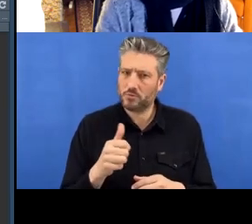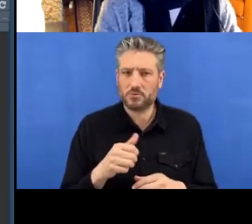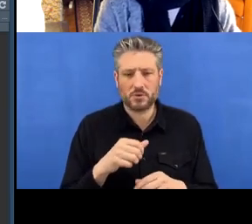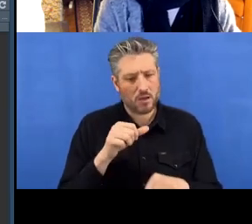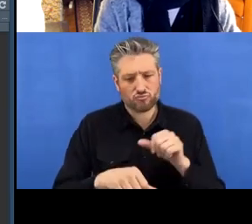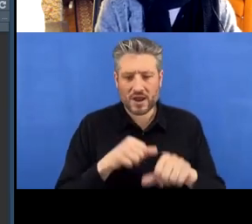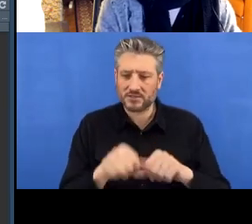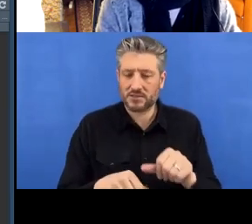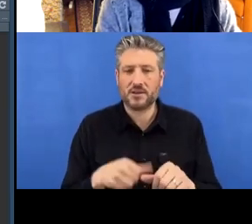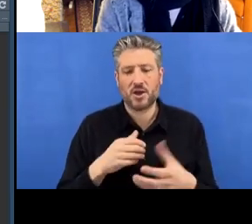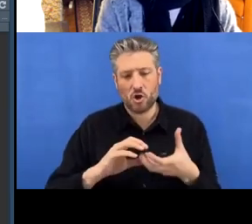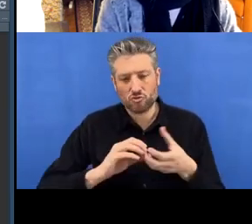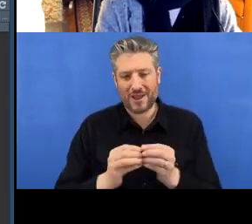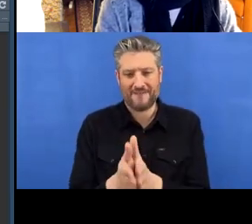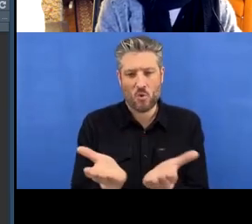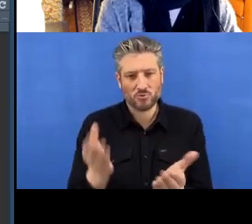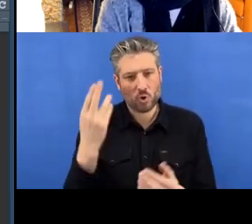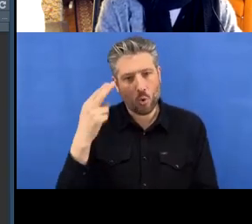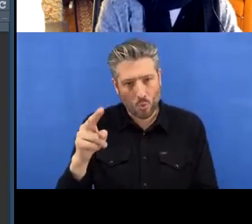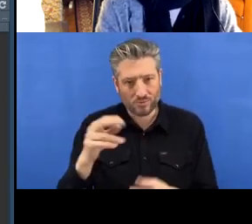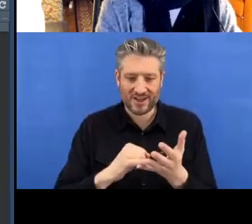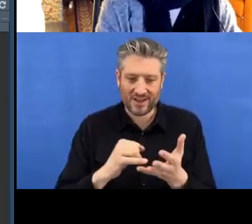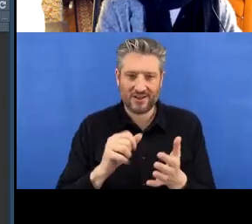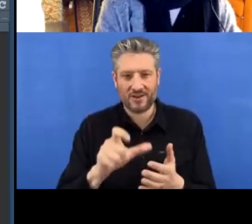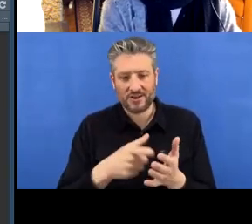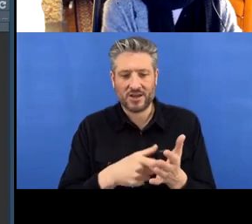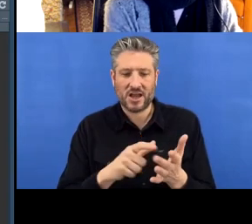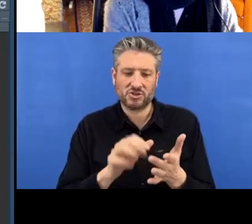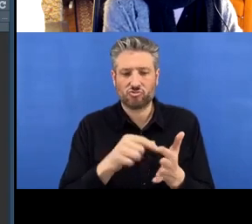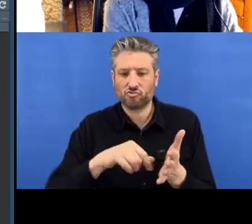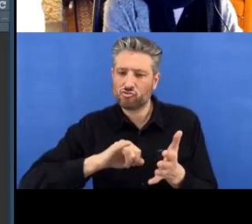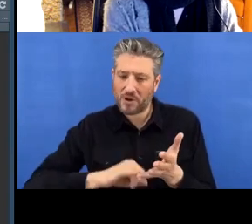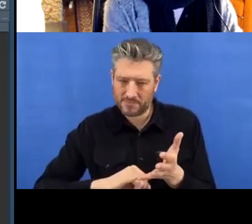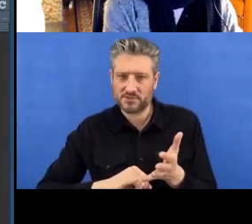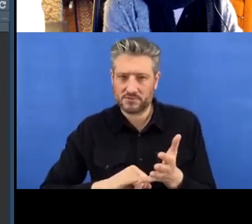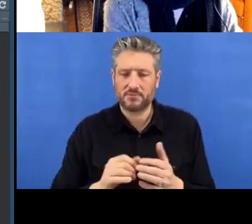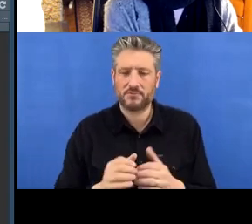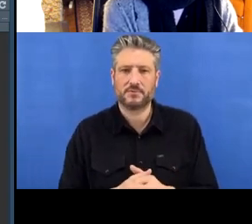really organised in my repository. So I’m going to